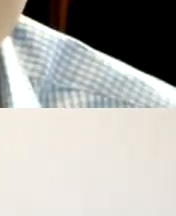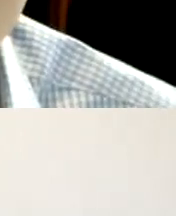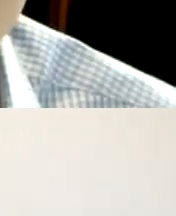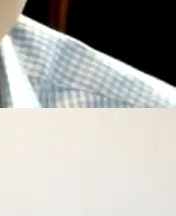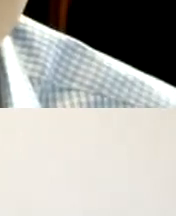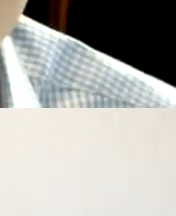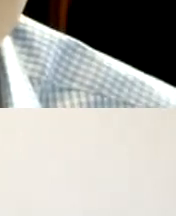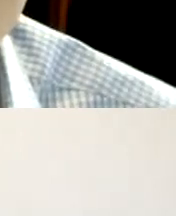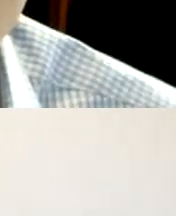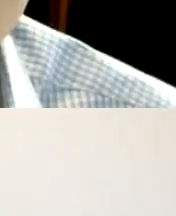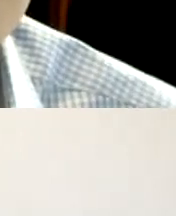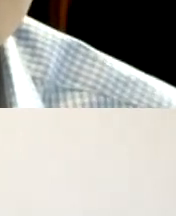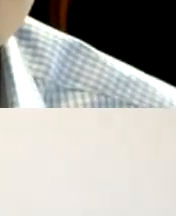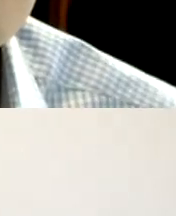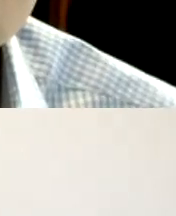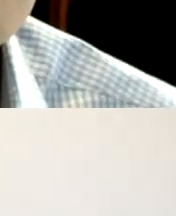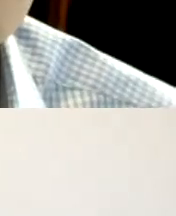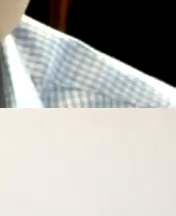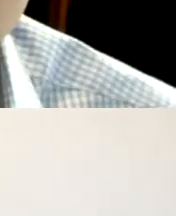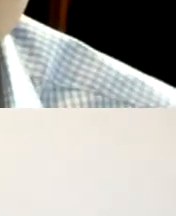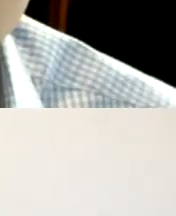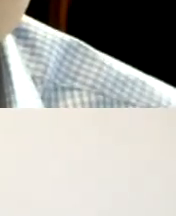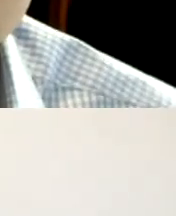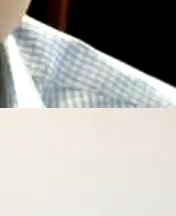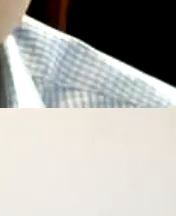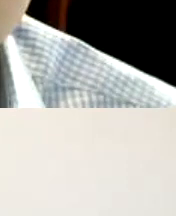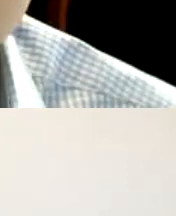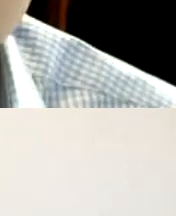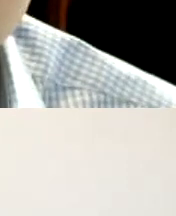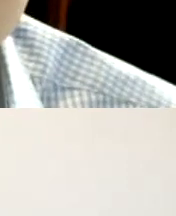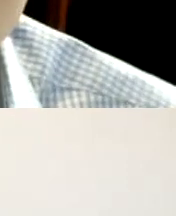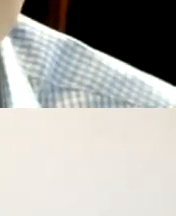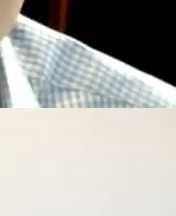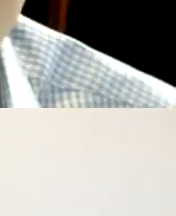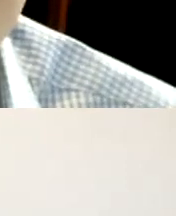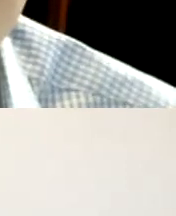a role in all of this is together we all serve the very broad disability community and with able